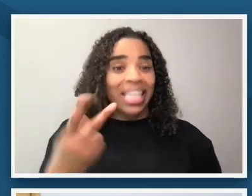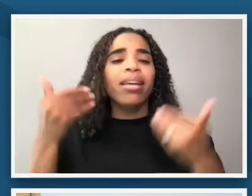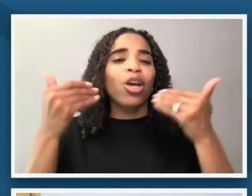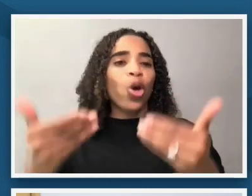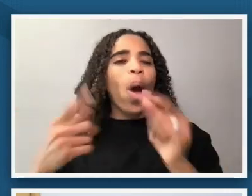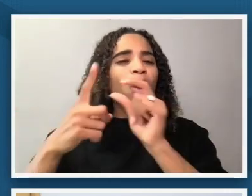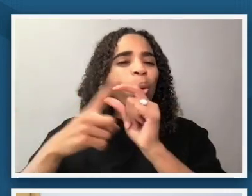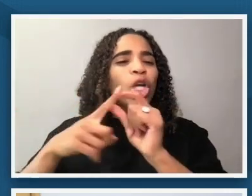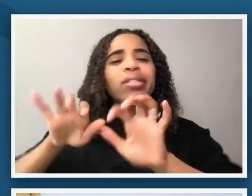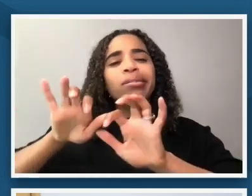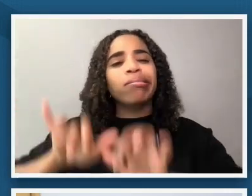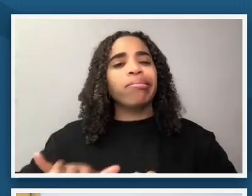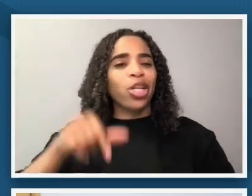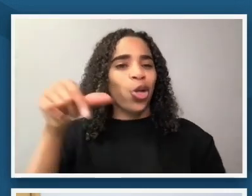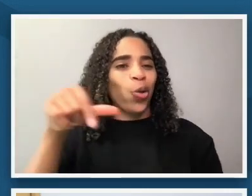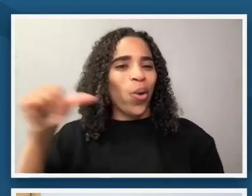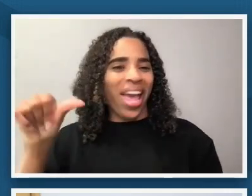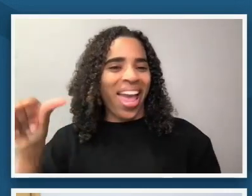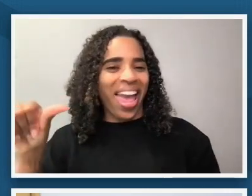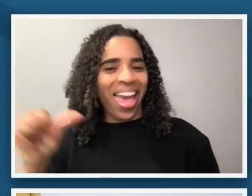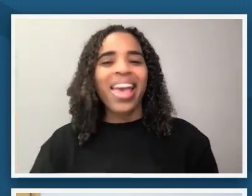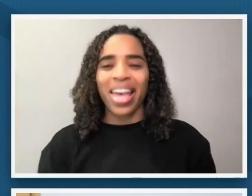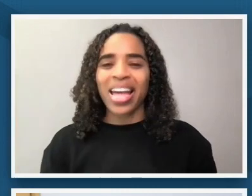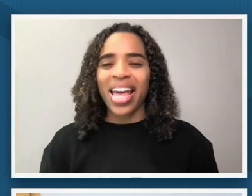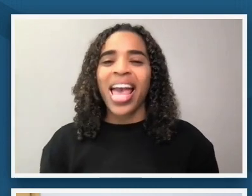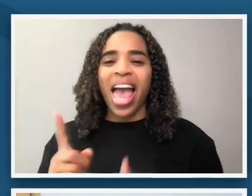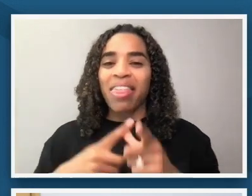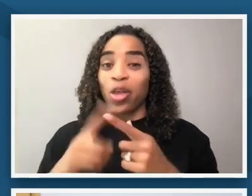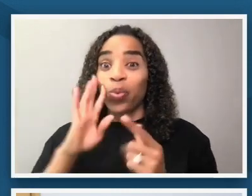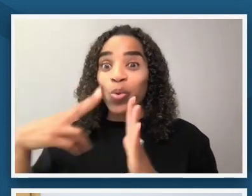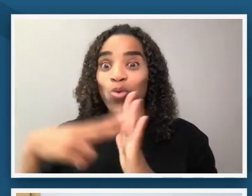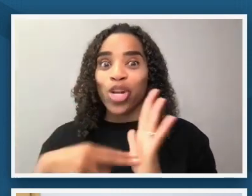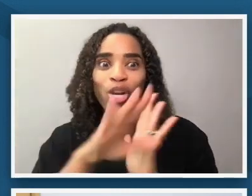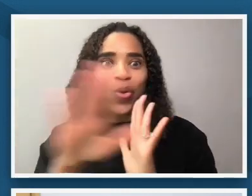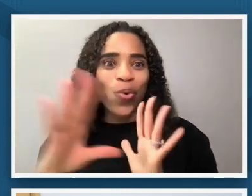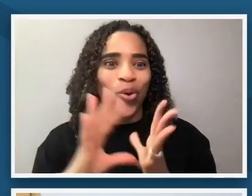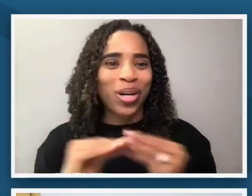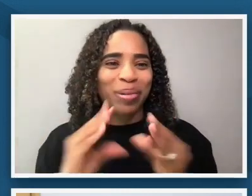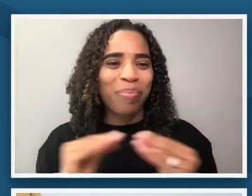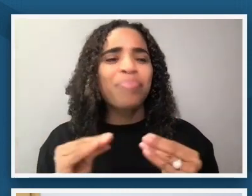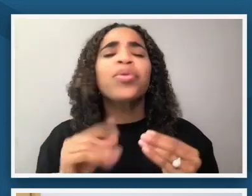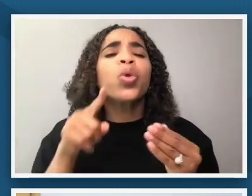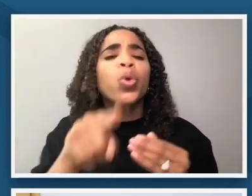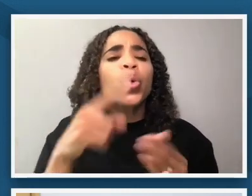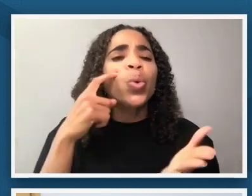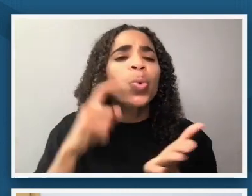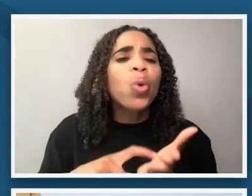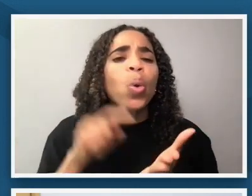we'll take a chance to look at some of your comments but just what do you see